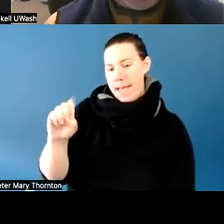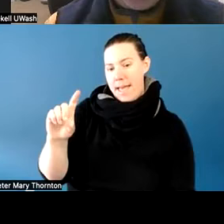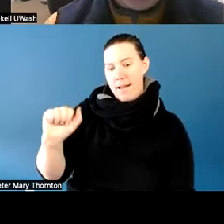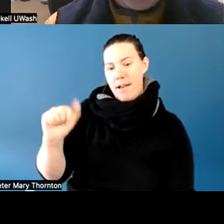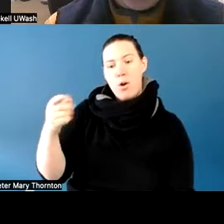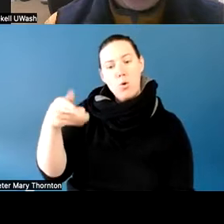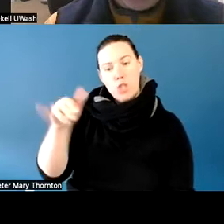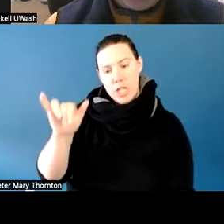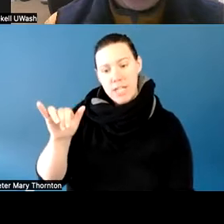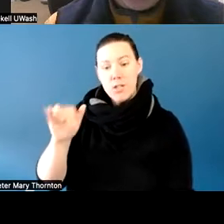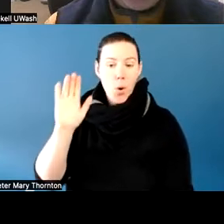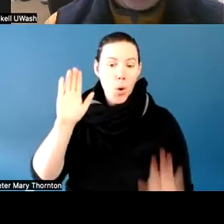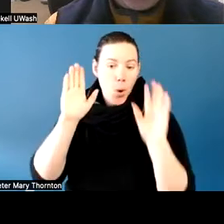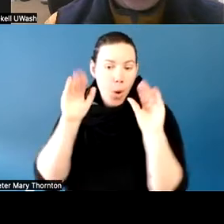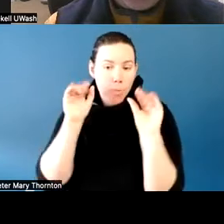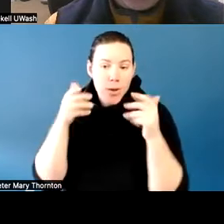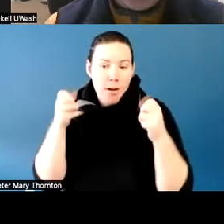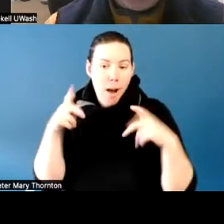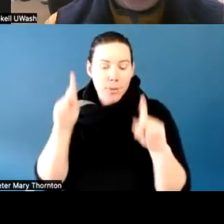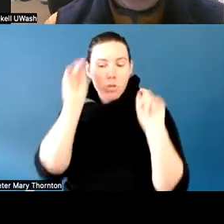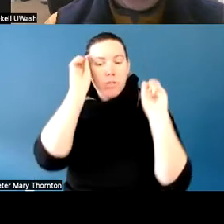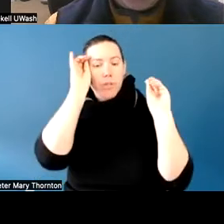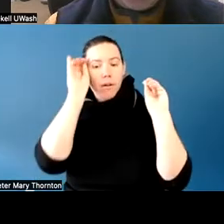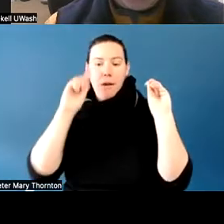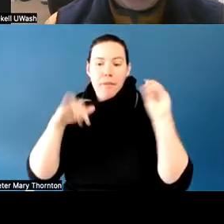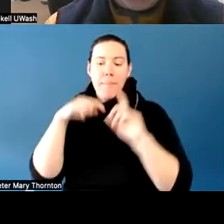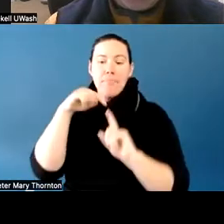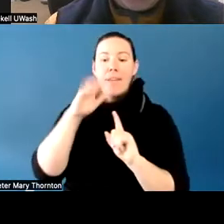Looks like you got some like real first-person stories from